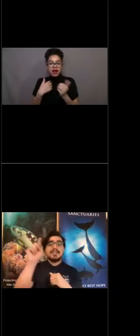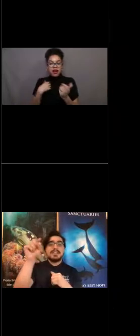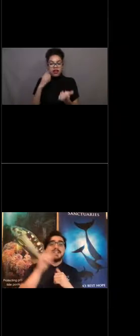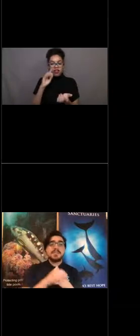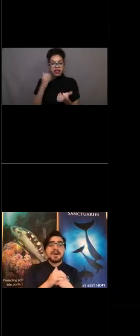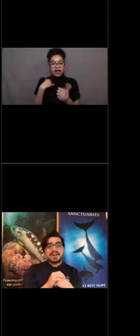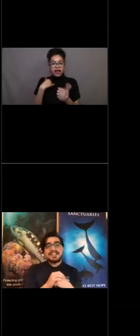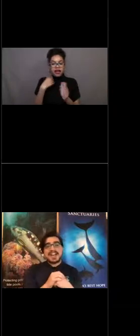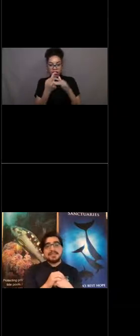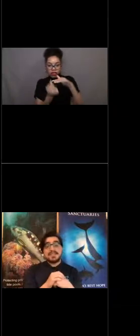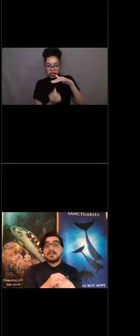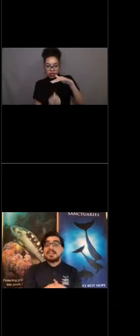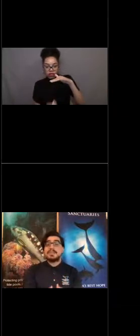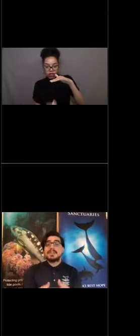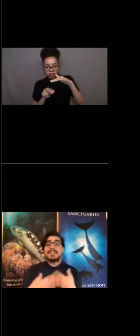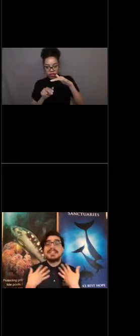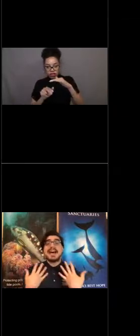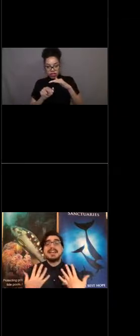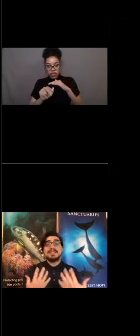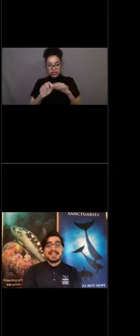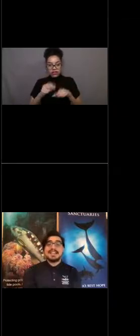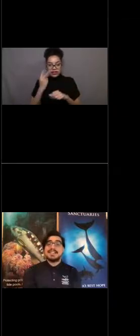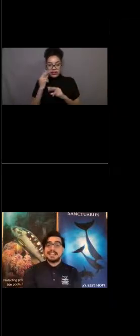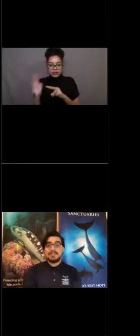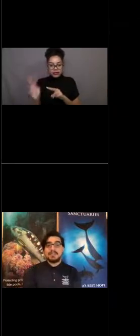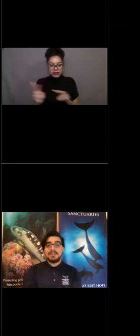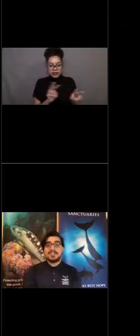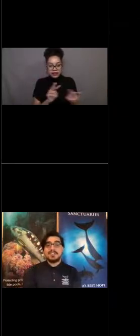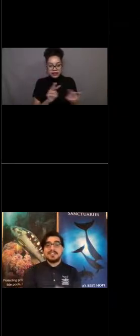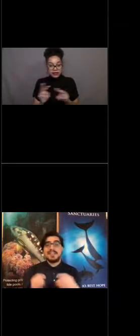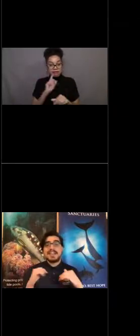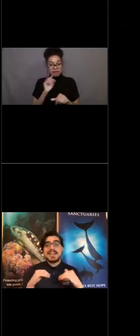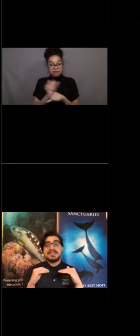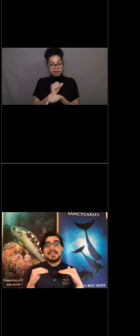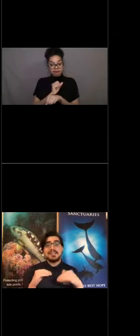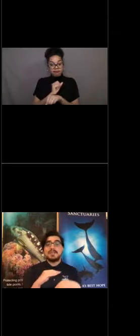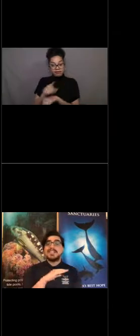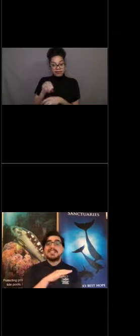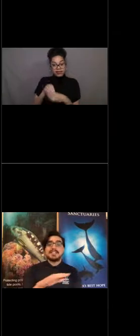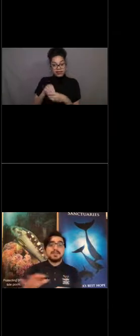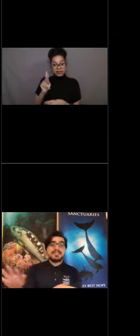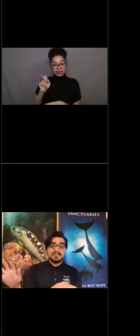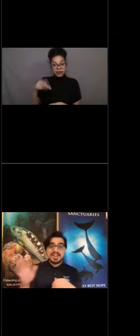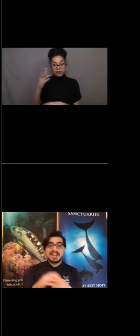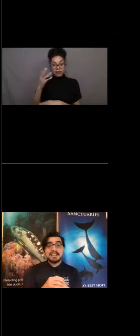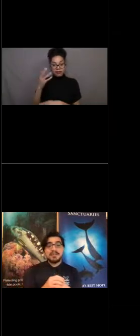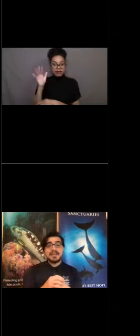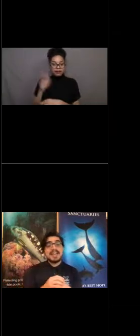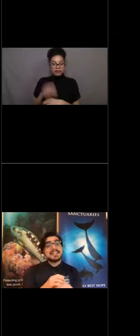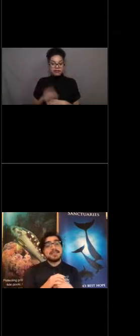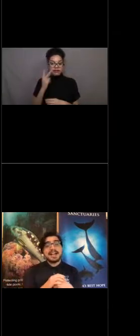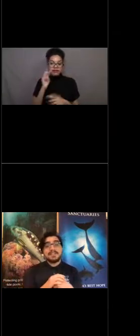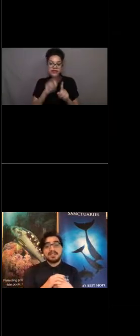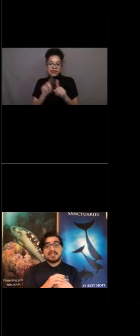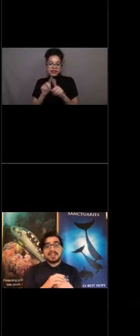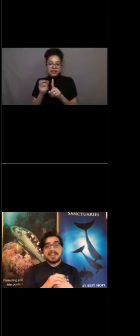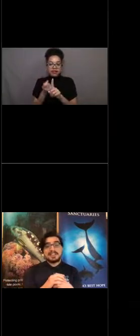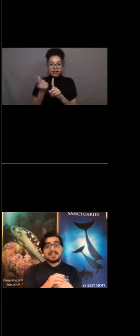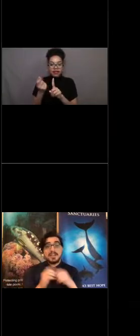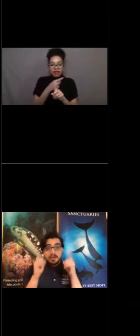If you click the Monterey tab, you can experience dives taken in the kelp forest. Down here, you can see the silhouettes of giant kelp and some California sea lions.